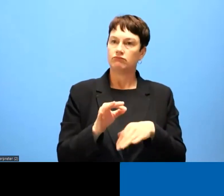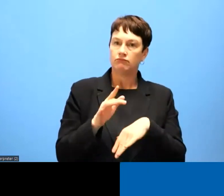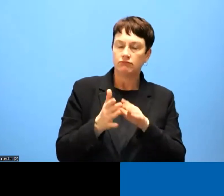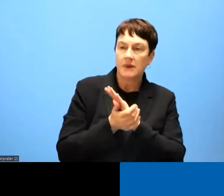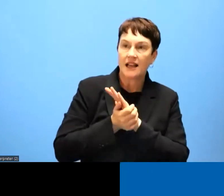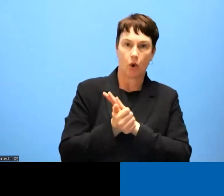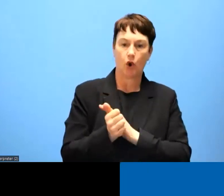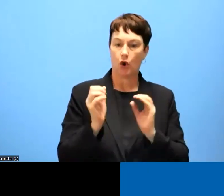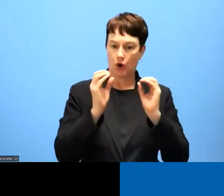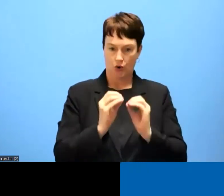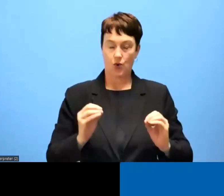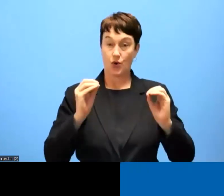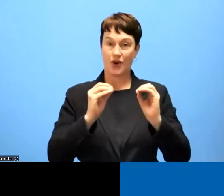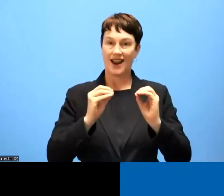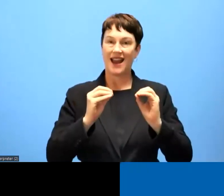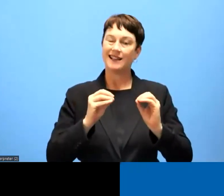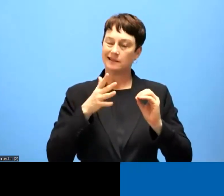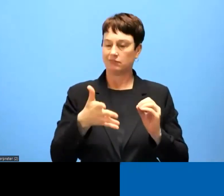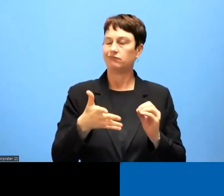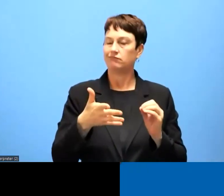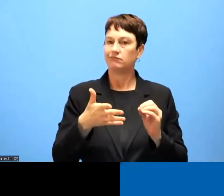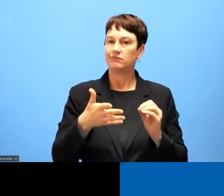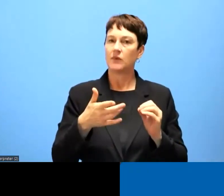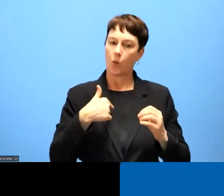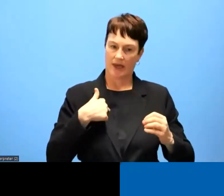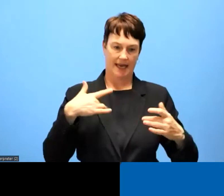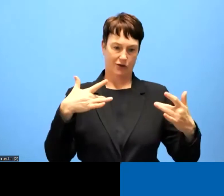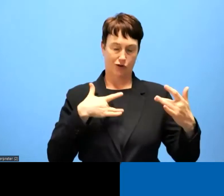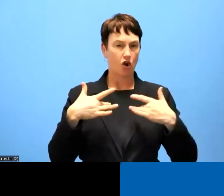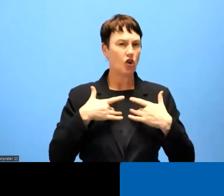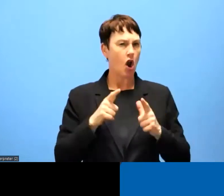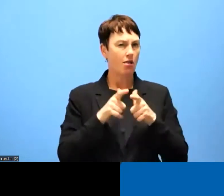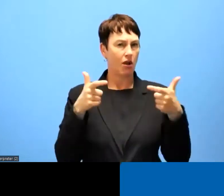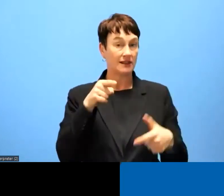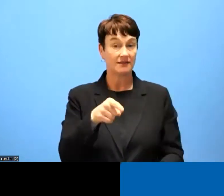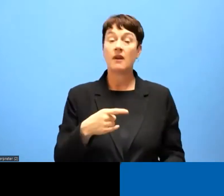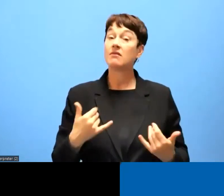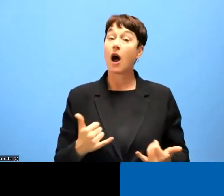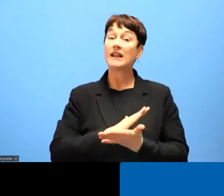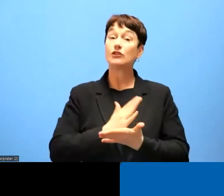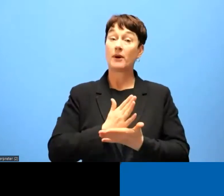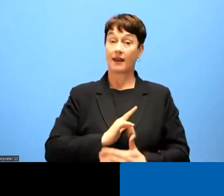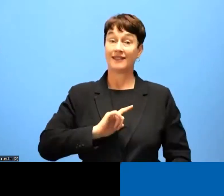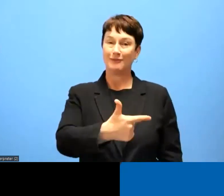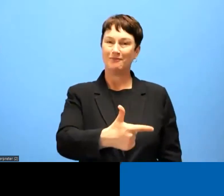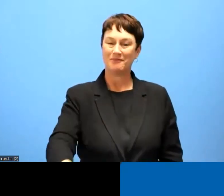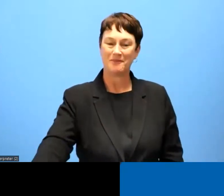doesn't concern us as much, because we feel even though the directive had a very positive